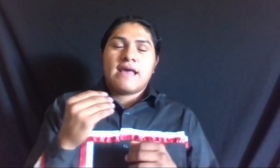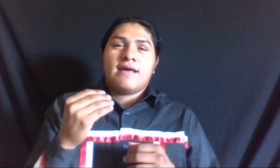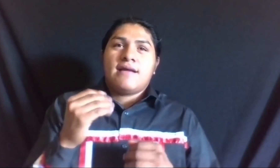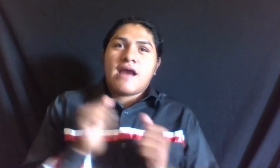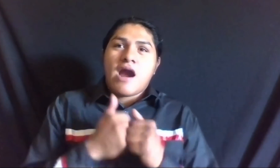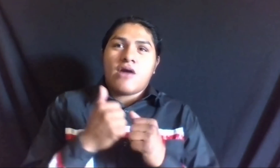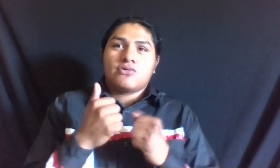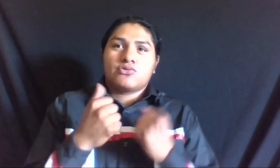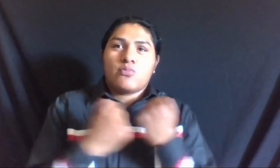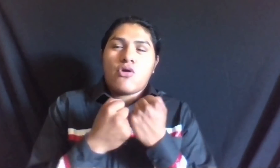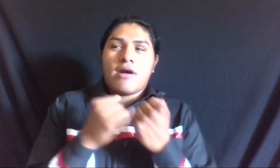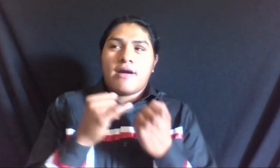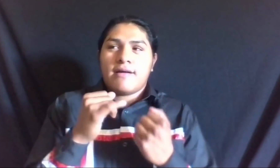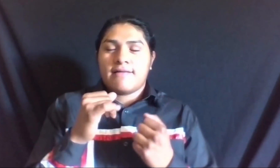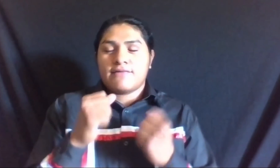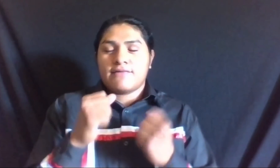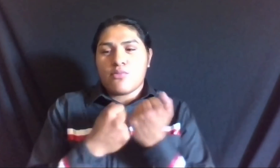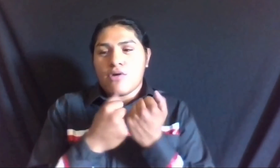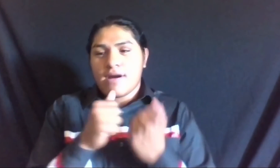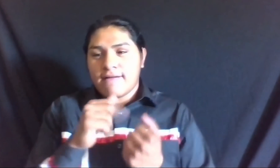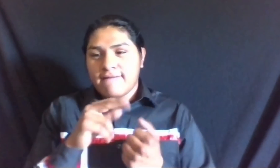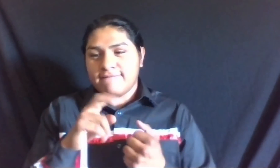AND ANY STUDENT THAT WORKS WITH HER.